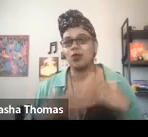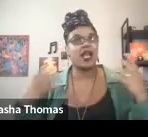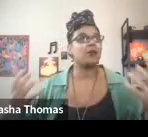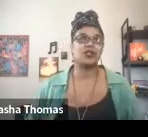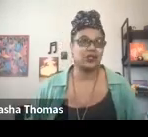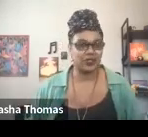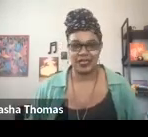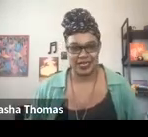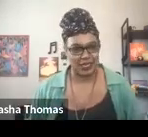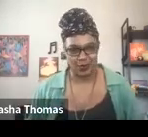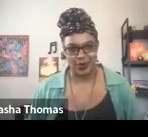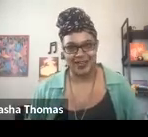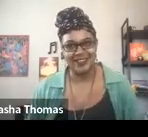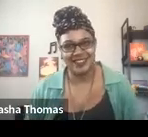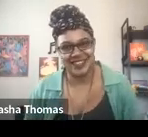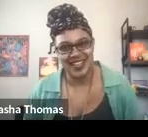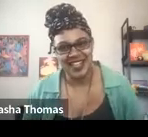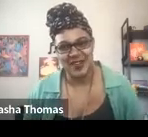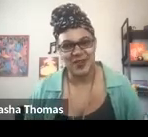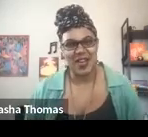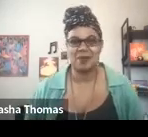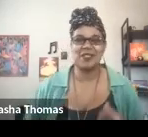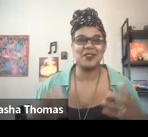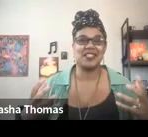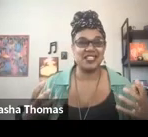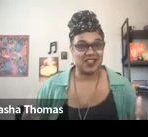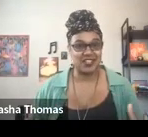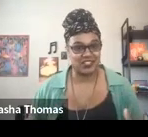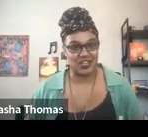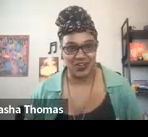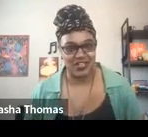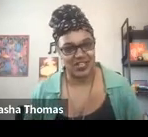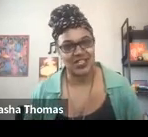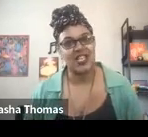that were absolutely inquiry, that were absolutely knowledge generation,